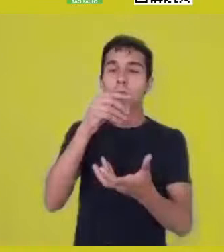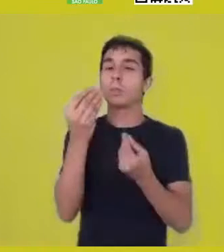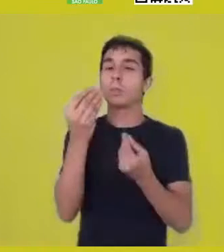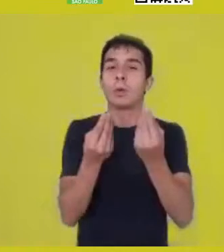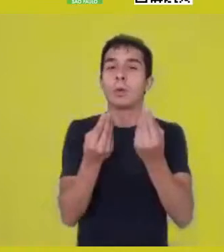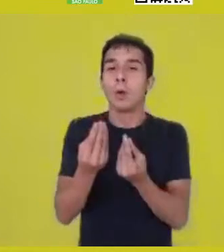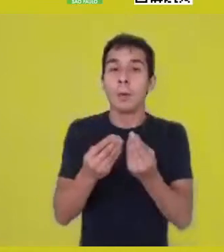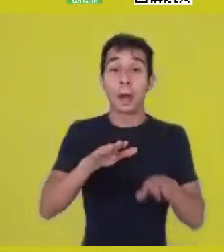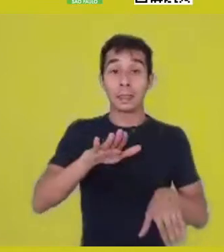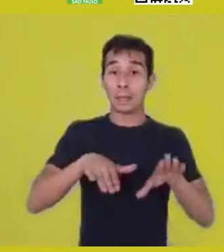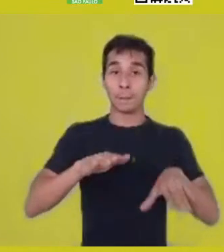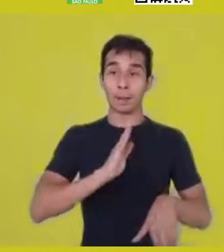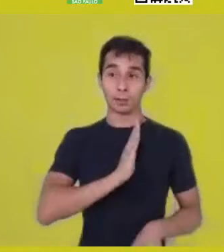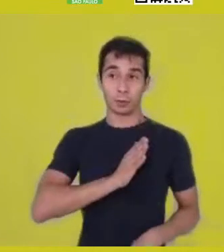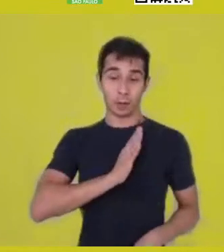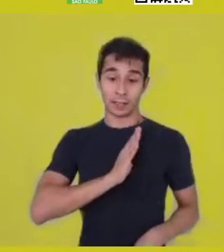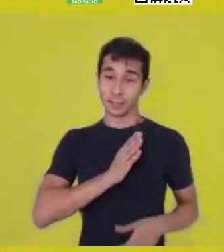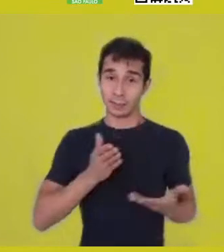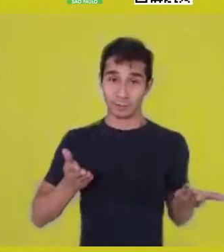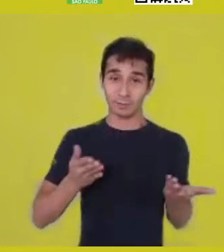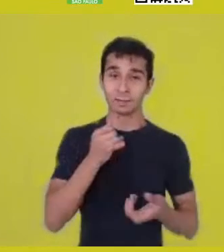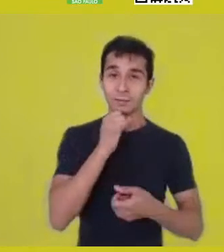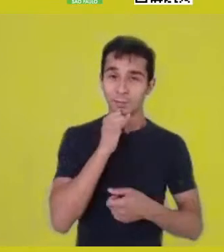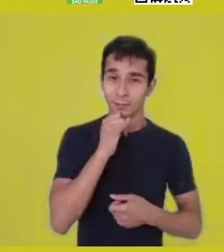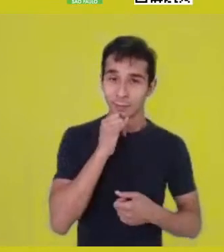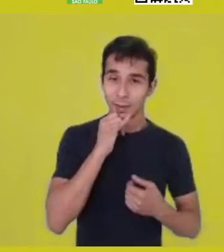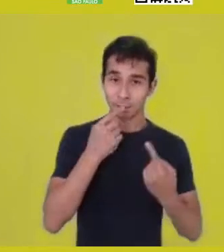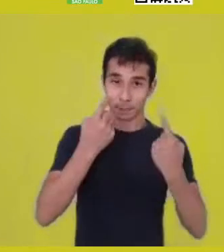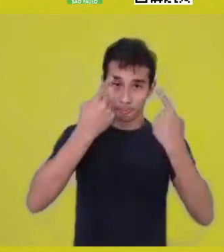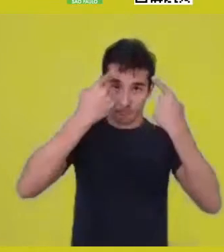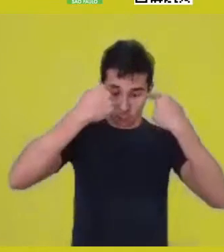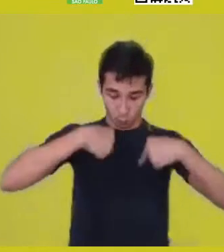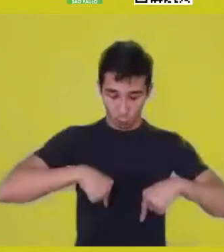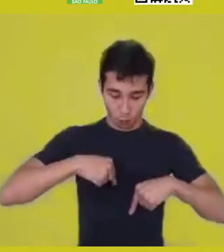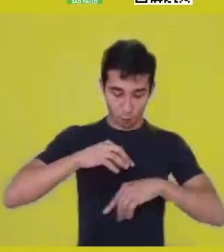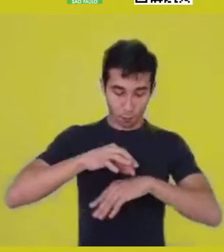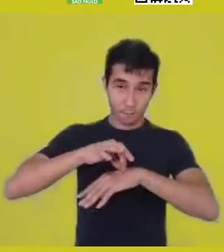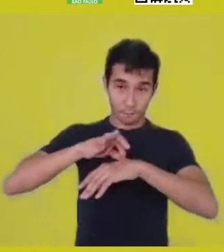So, for instance, the body, this physical body is built by that.